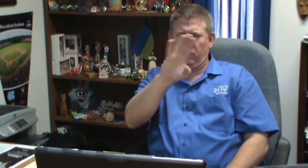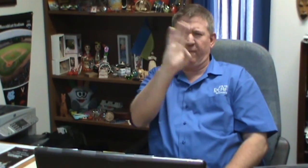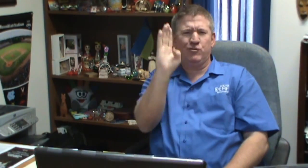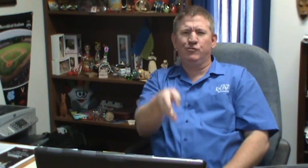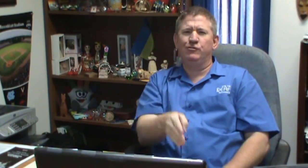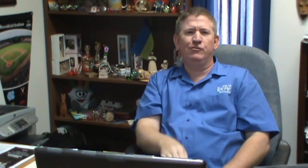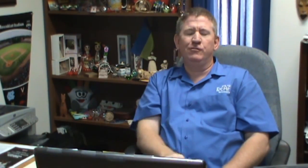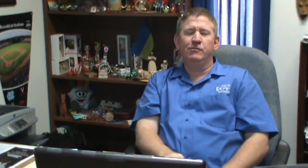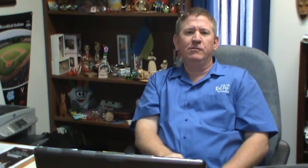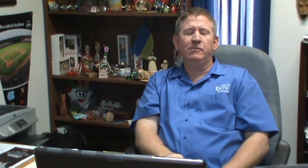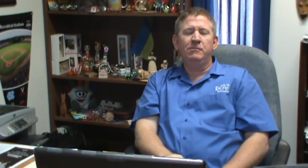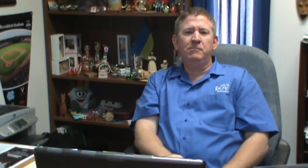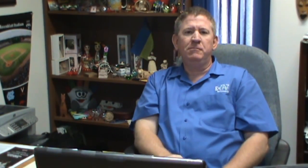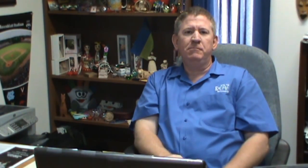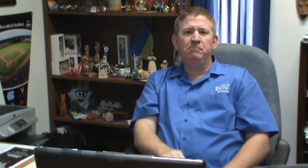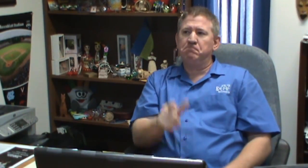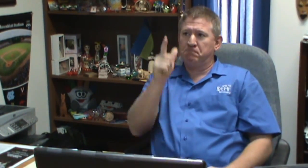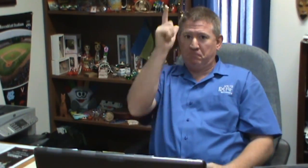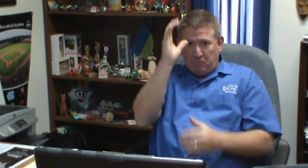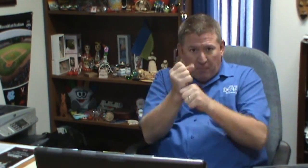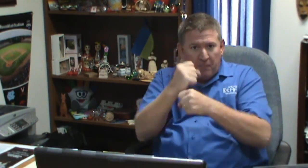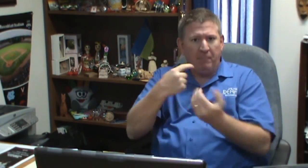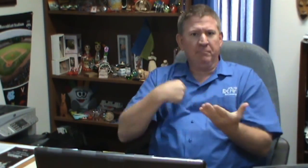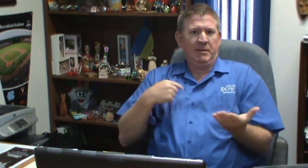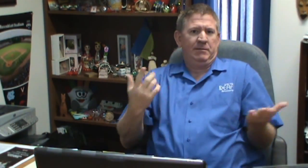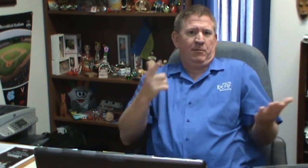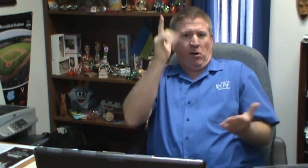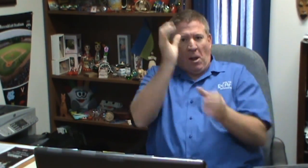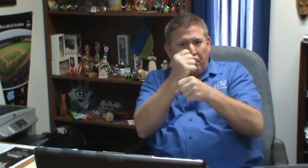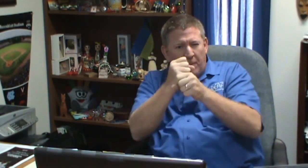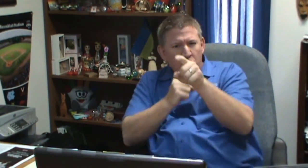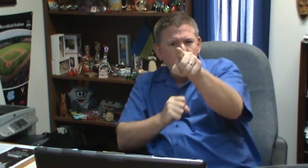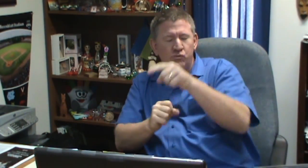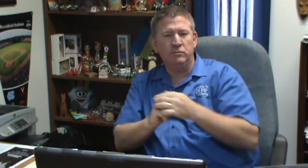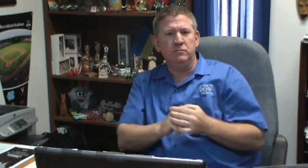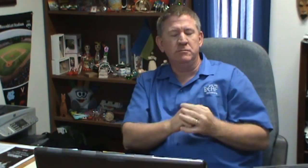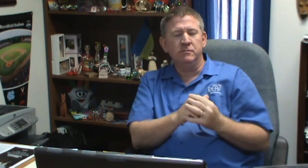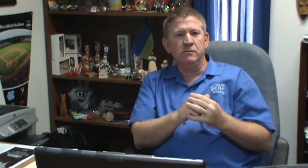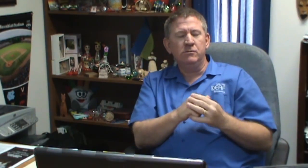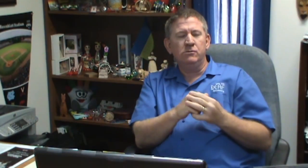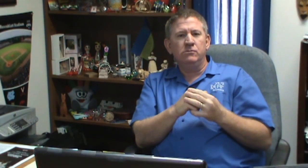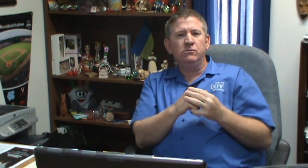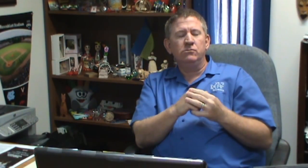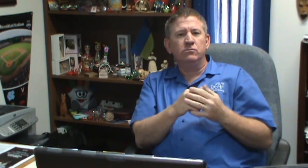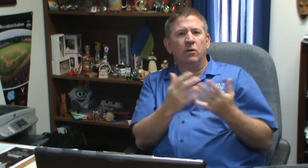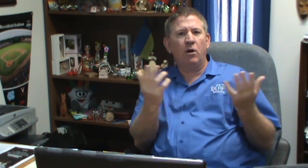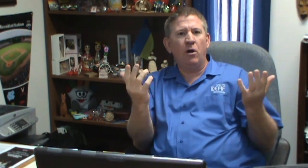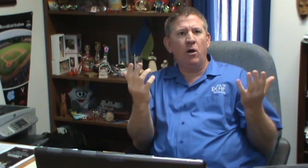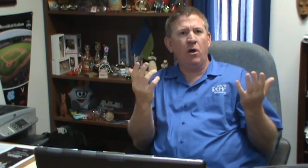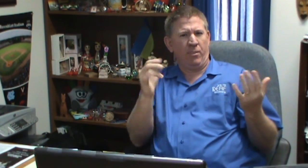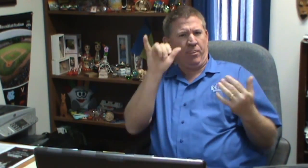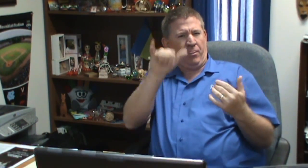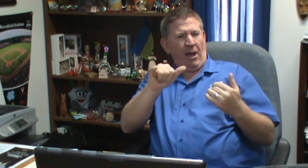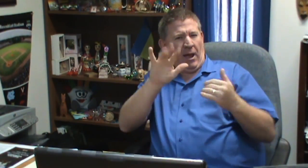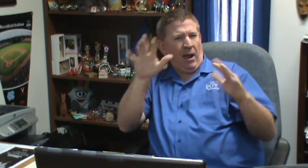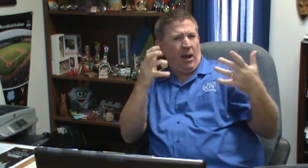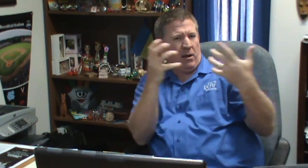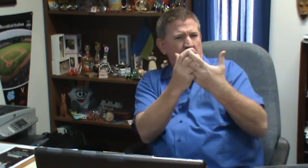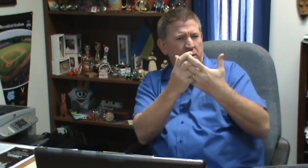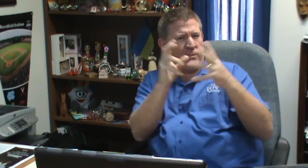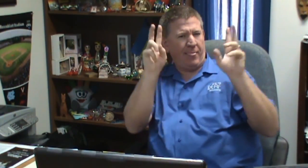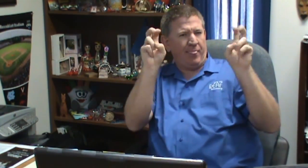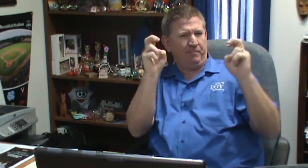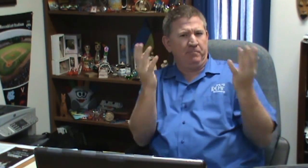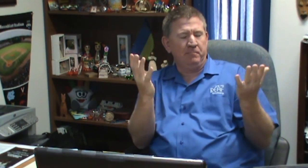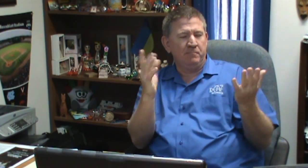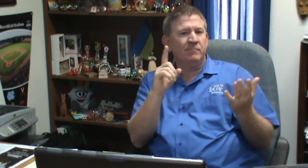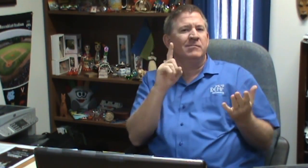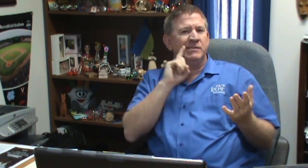And so does God make mistakes? Never. God made me and God made you. And so that goes